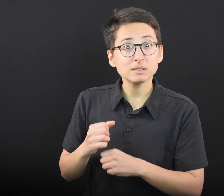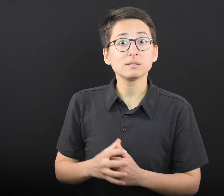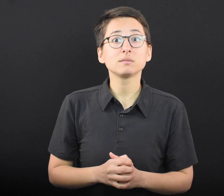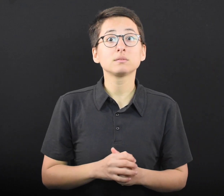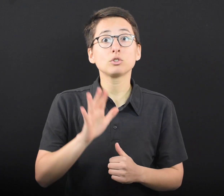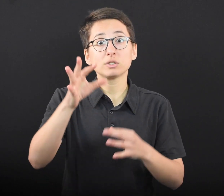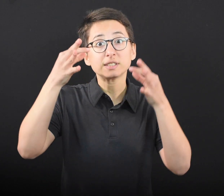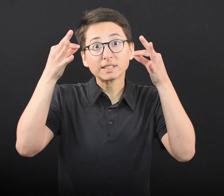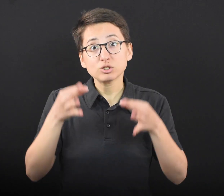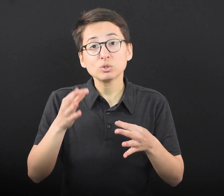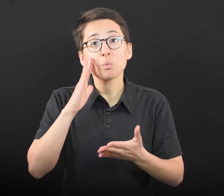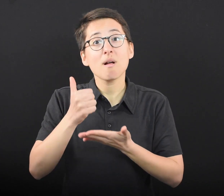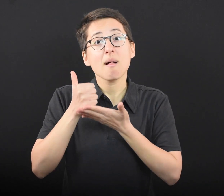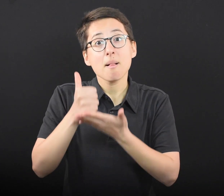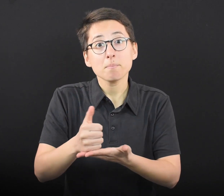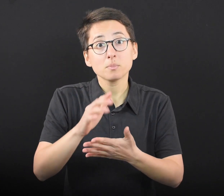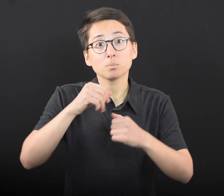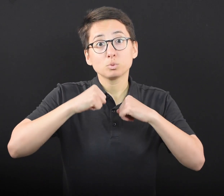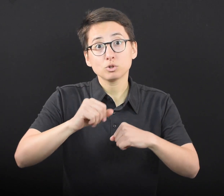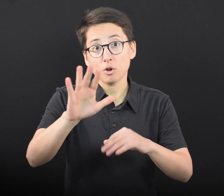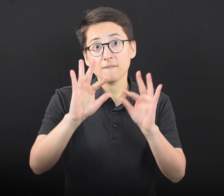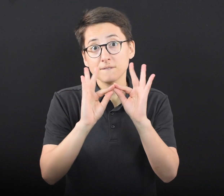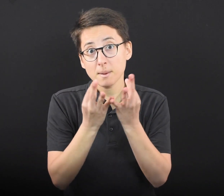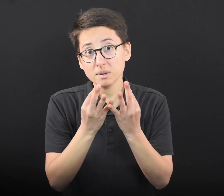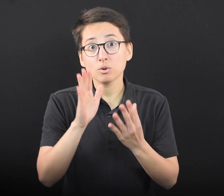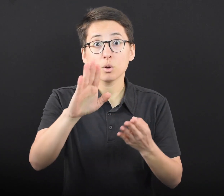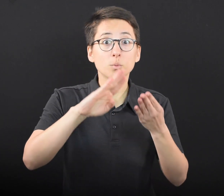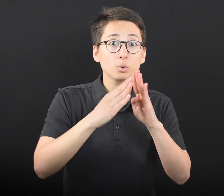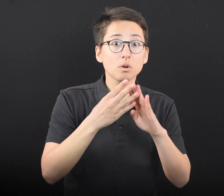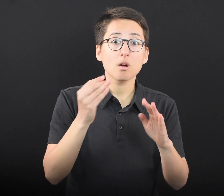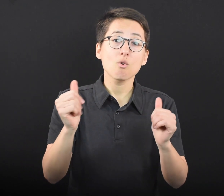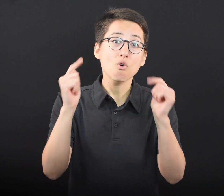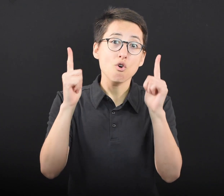Your decision helps protect your family, your community, and all Minnesotans.”